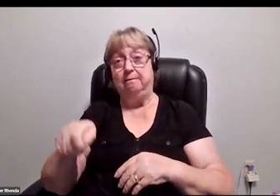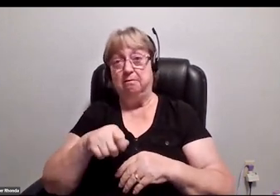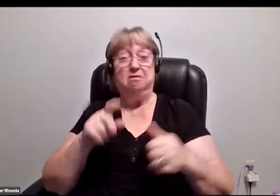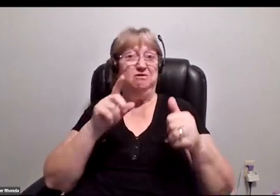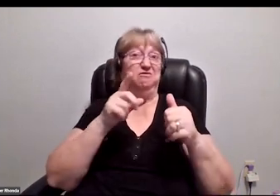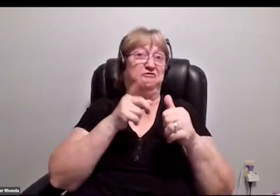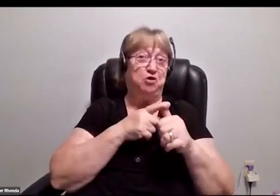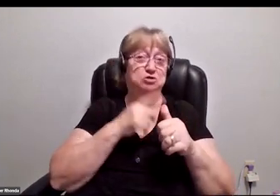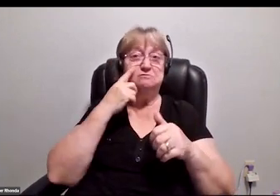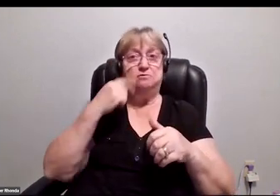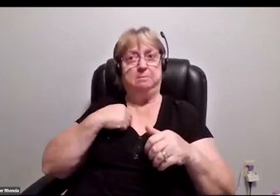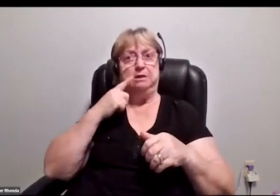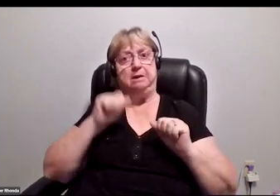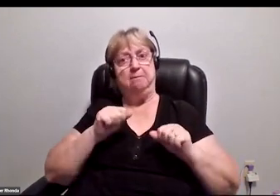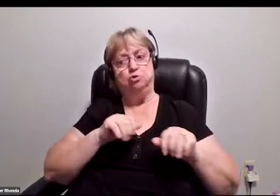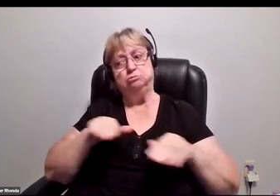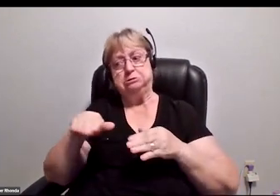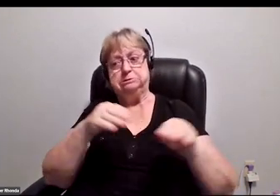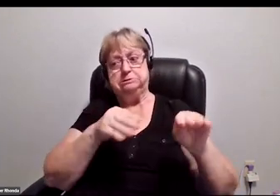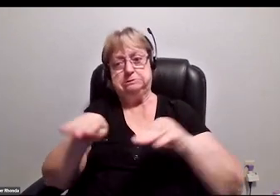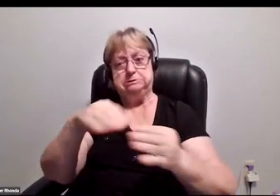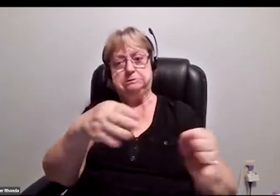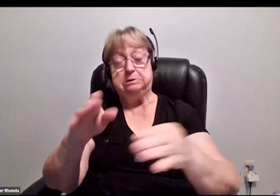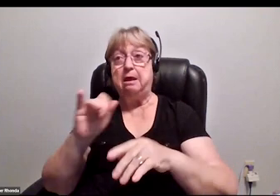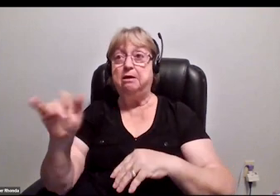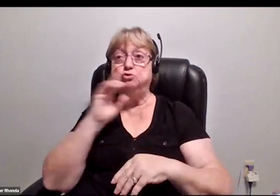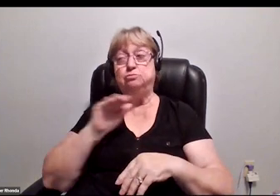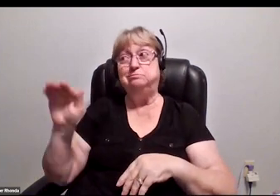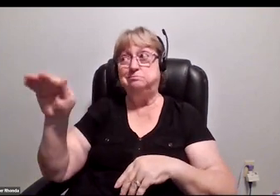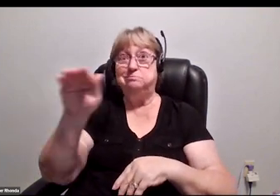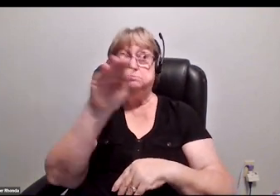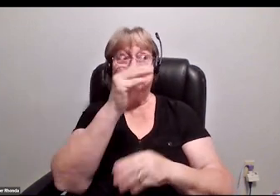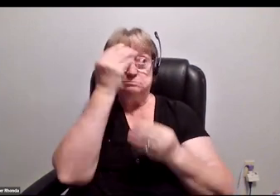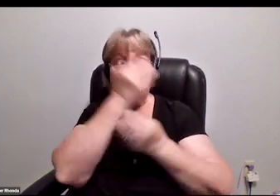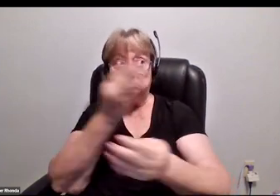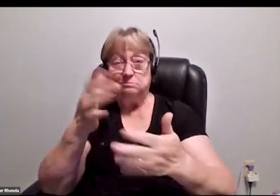At first, it was for me to navigate and to also alert people to the fact that I had a disability.